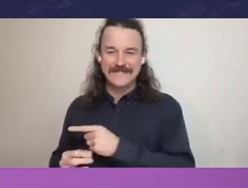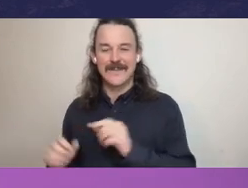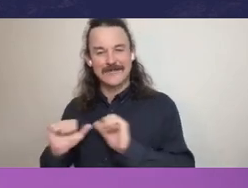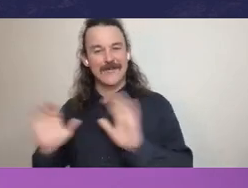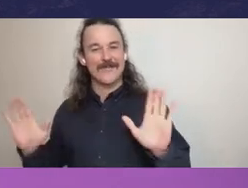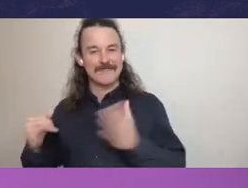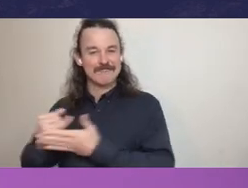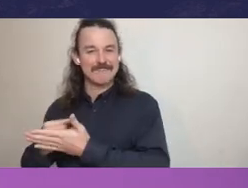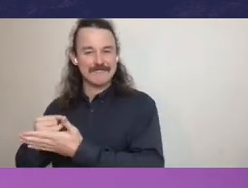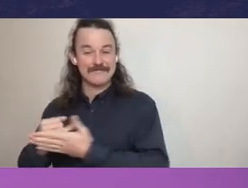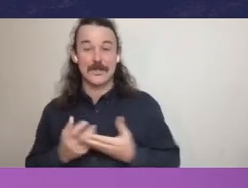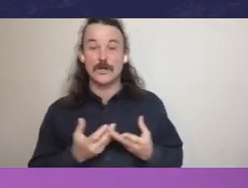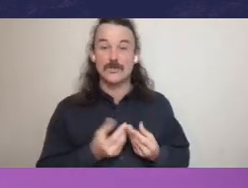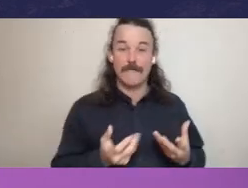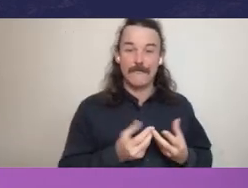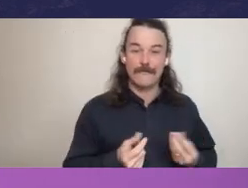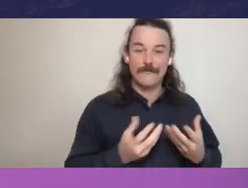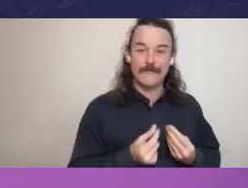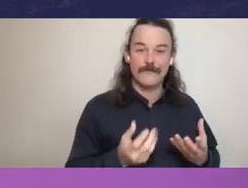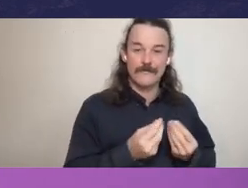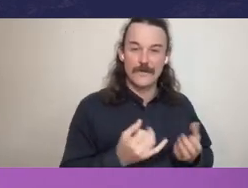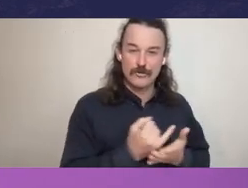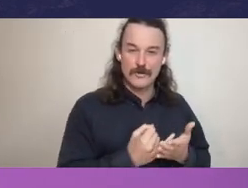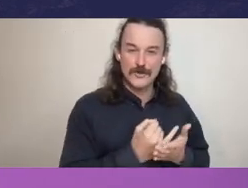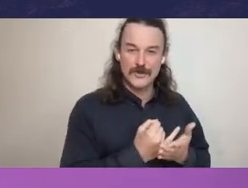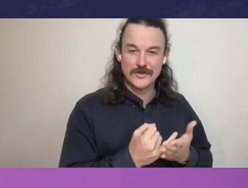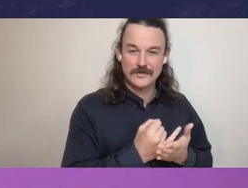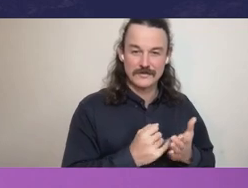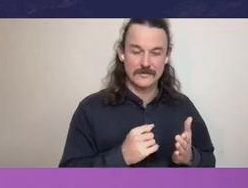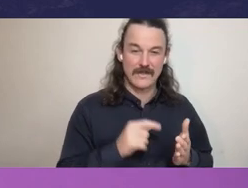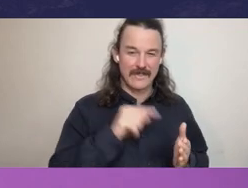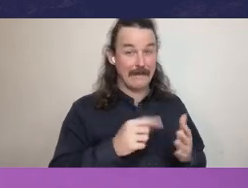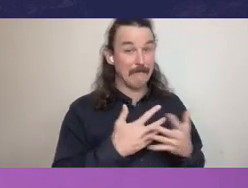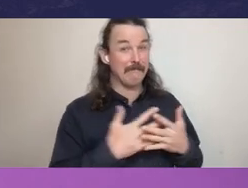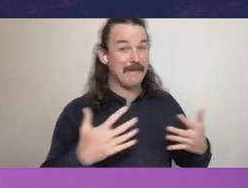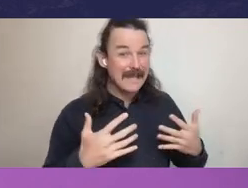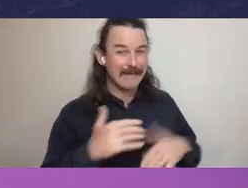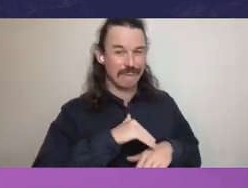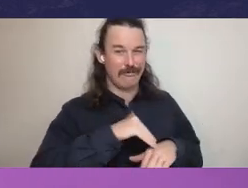which is the much, much greater problem, means the integrity agencies